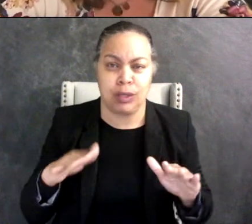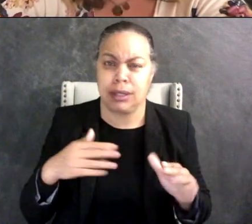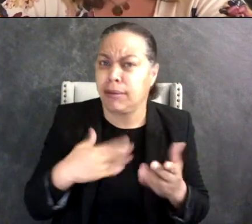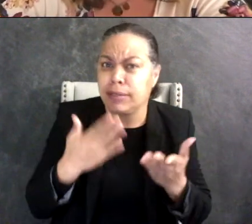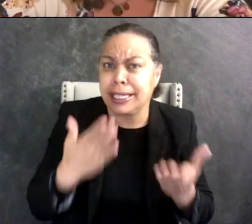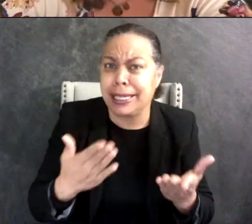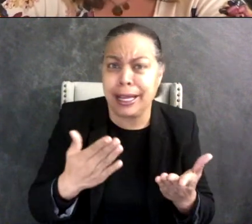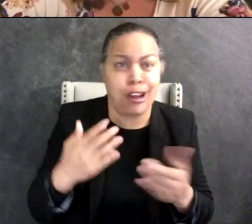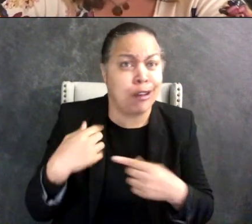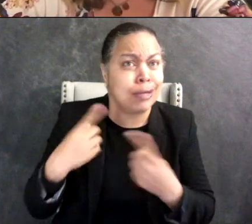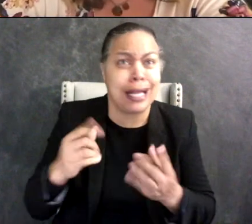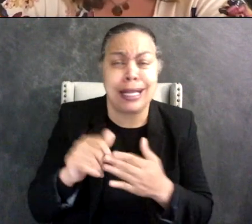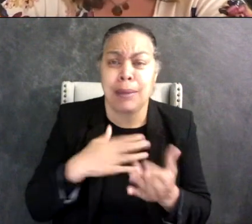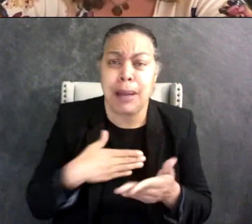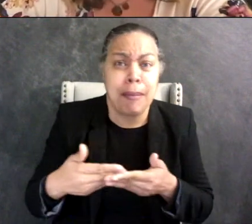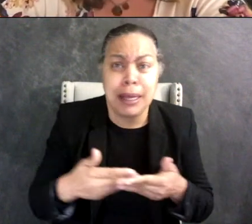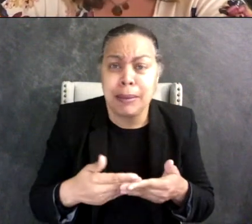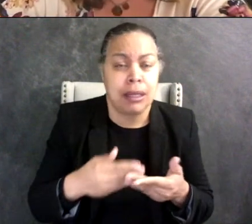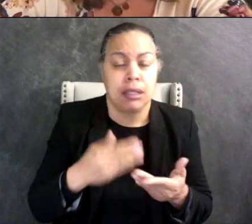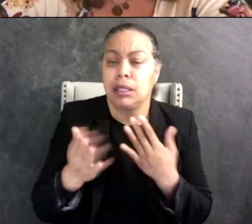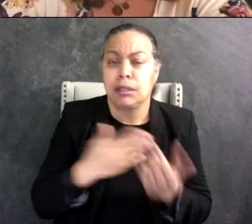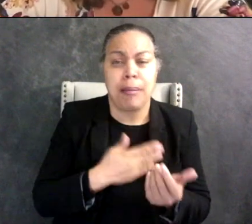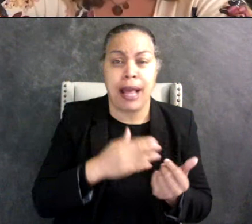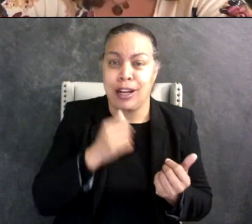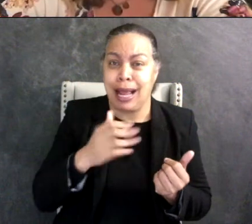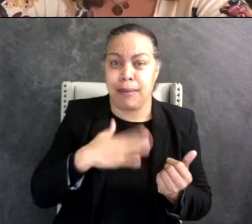Those are my babies, they don't have to have my DNA but I don't have their experience